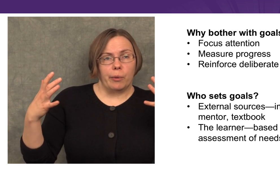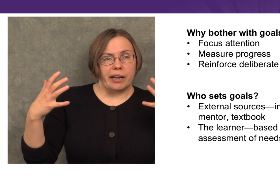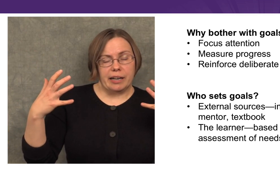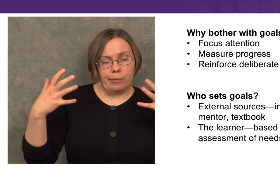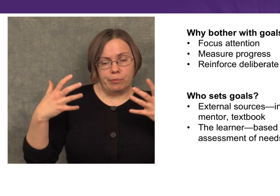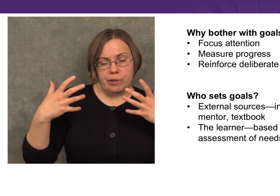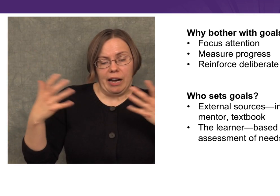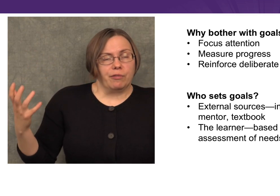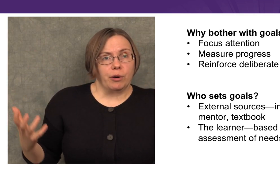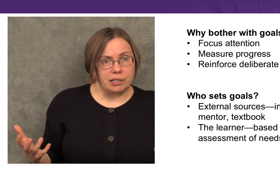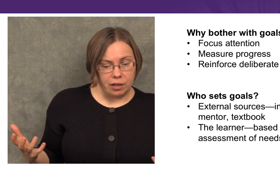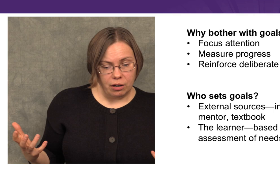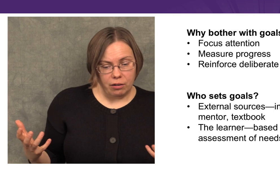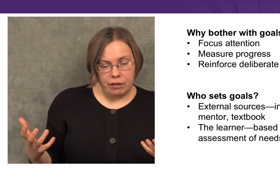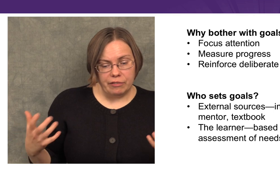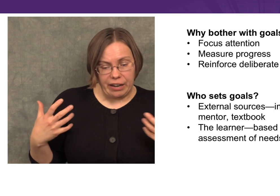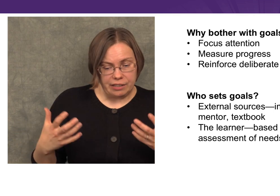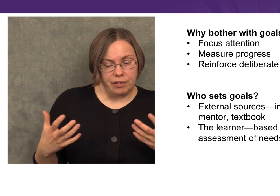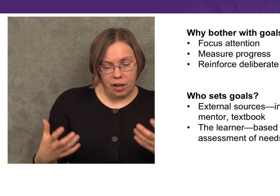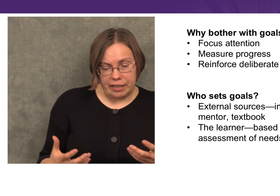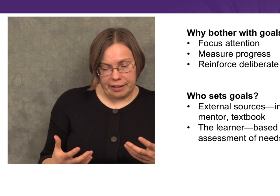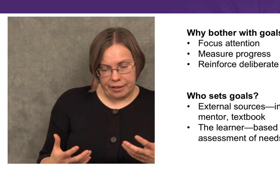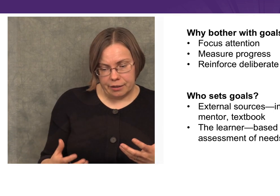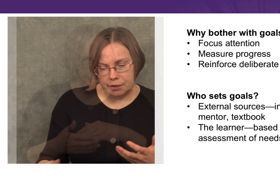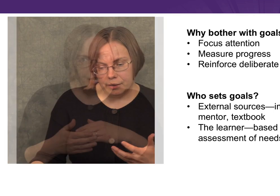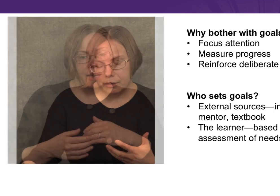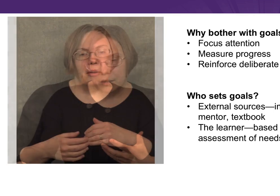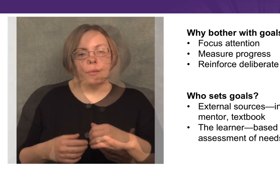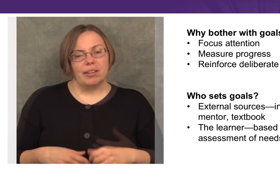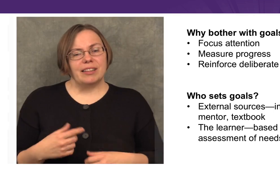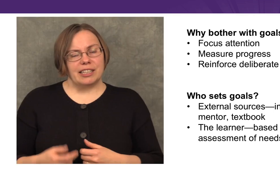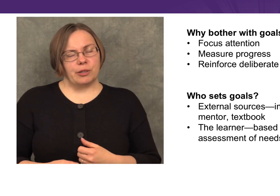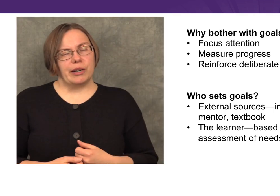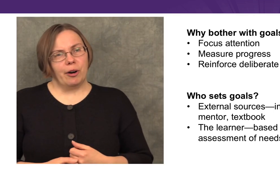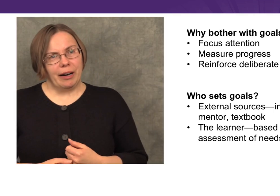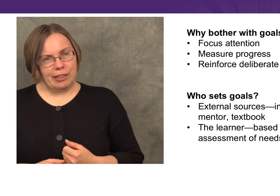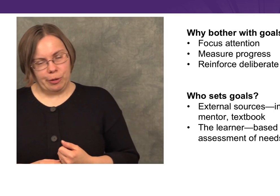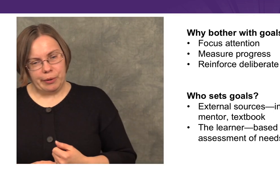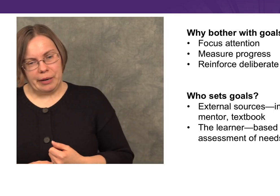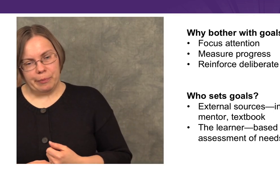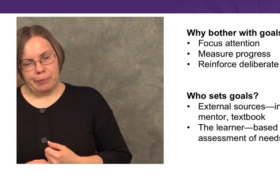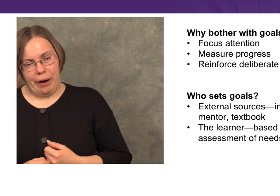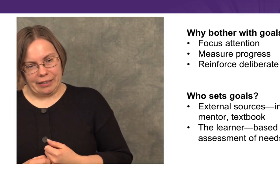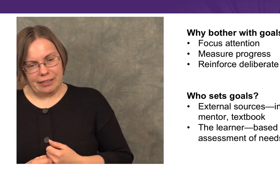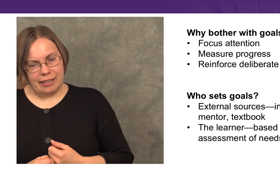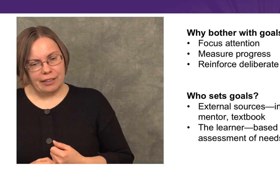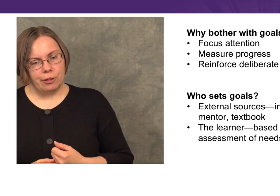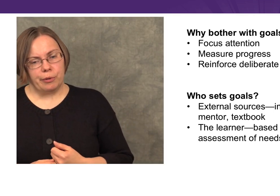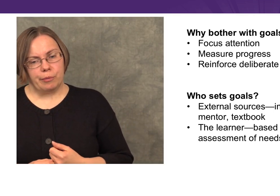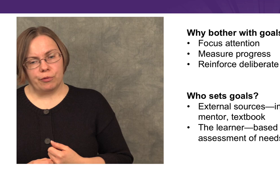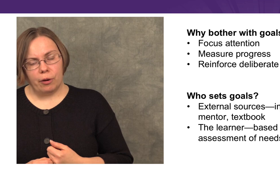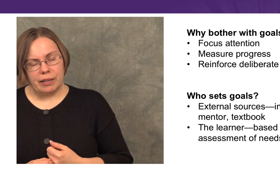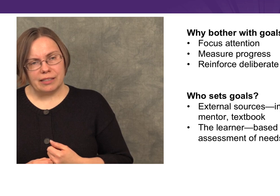that we end up not focusing effectively on anything. One of the things that we know about interpreting practice and interpreting performance